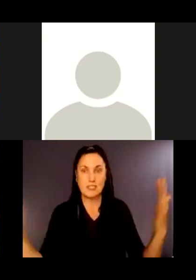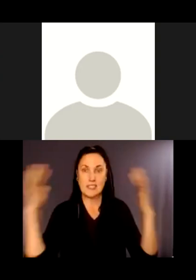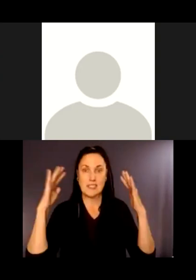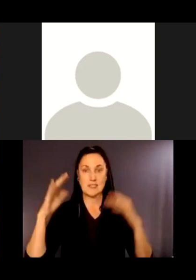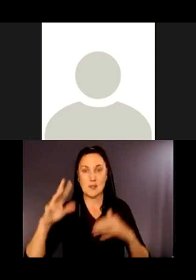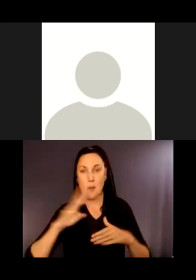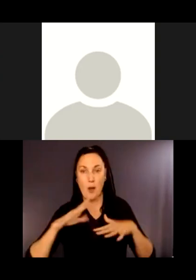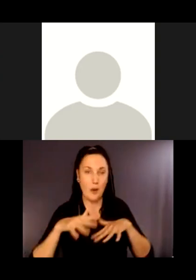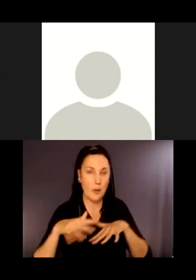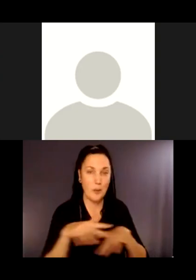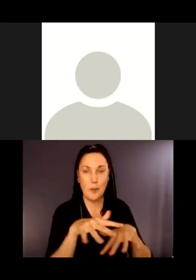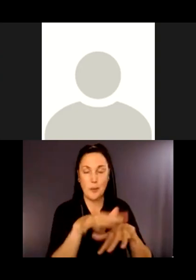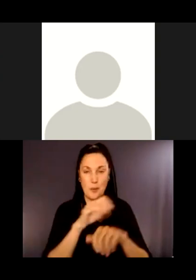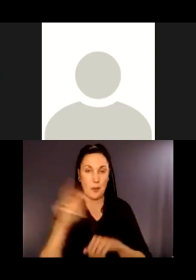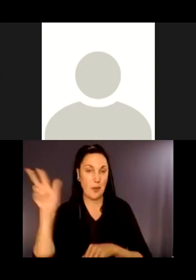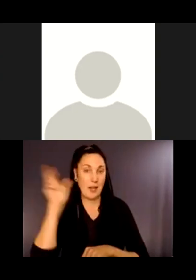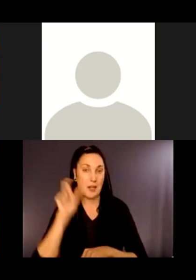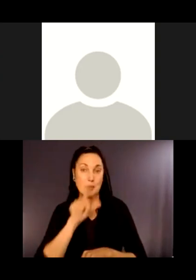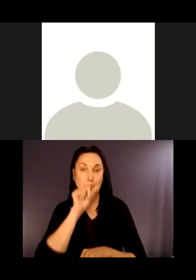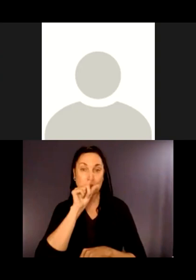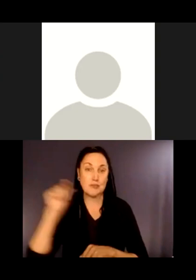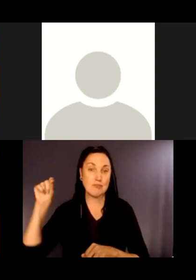You can hear some birds maybe chirping in the trees.